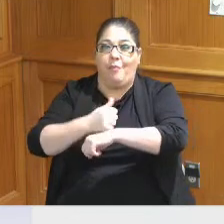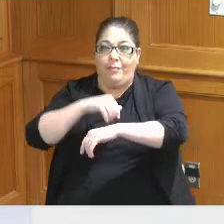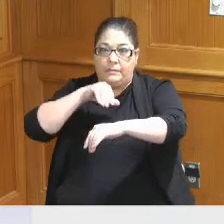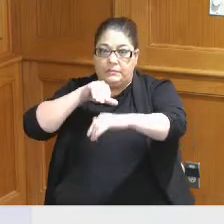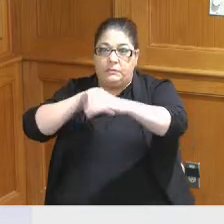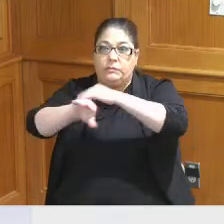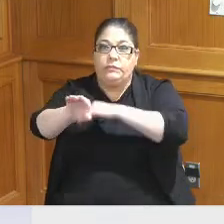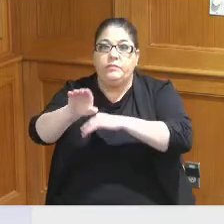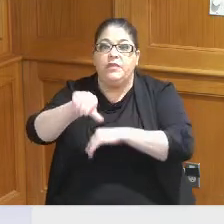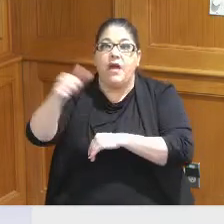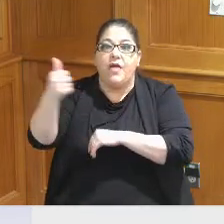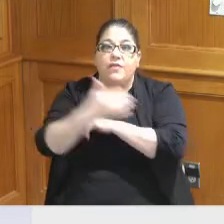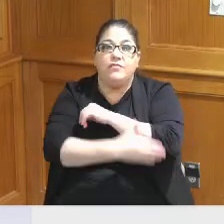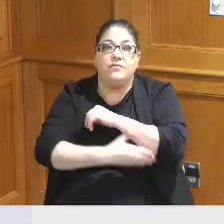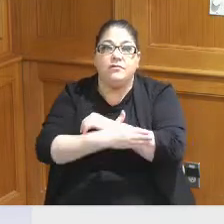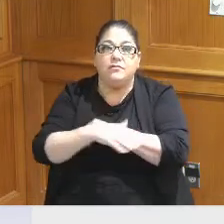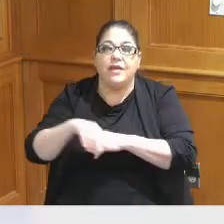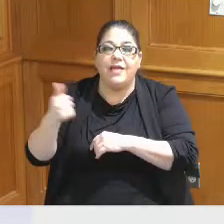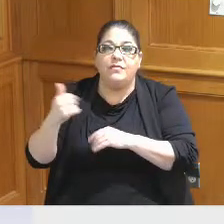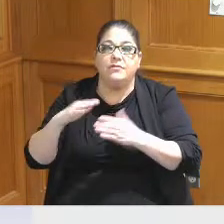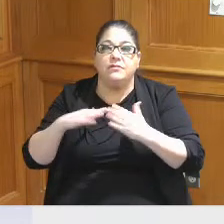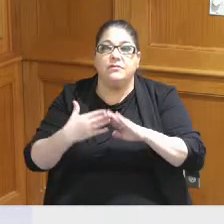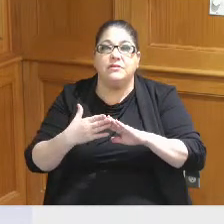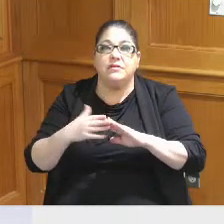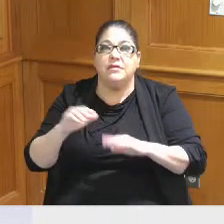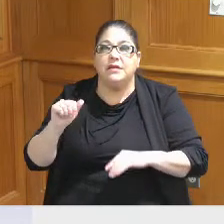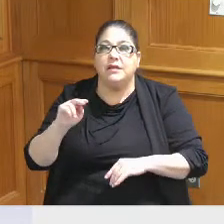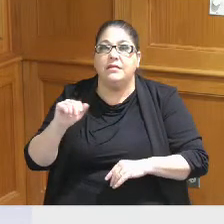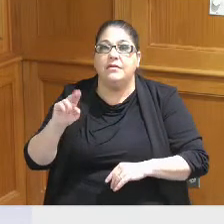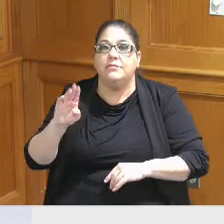some of the other cities around the country when they for instance did the NFL draft you could have